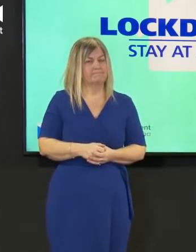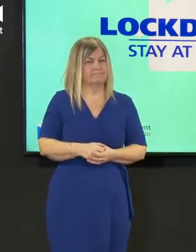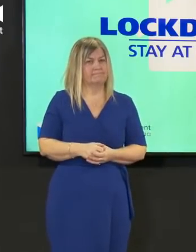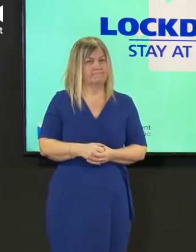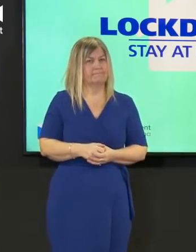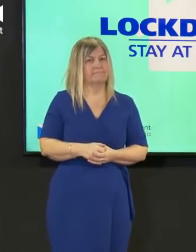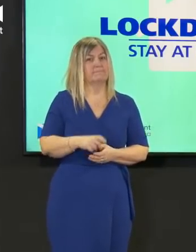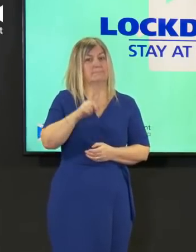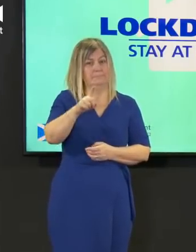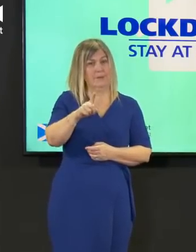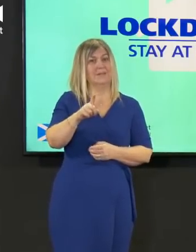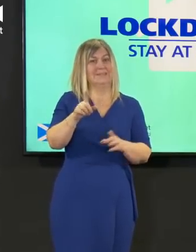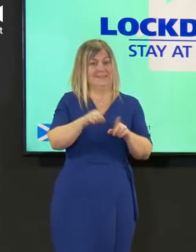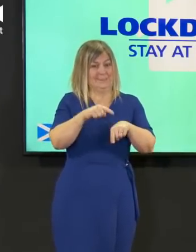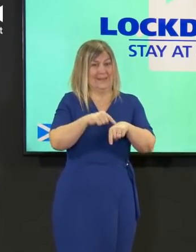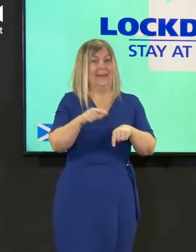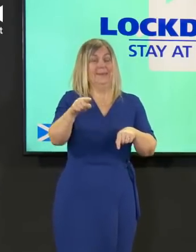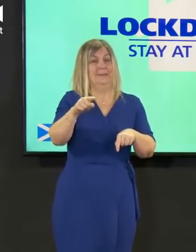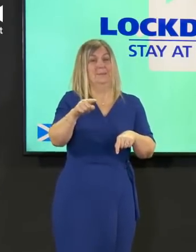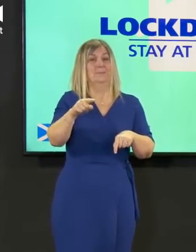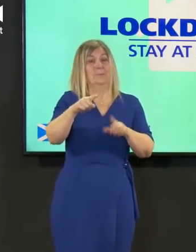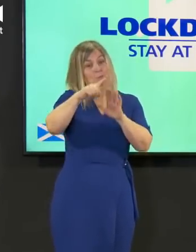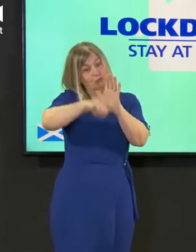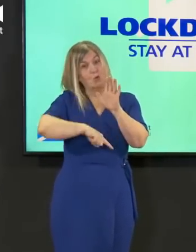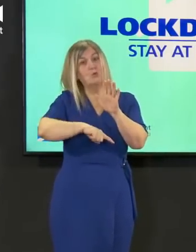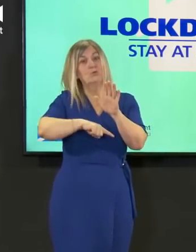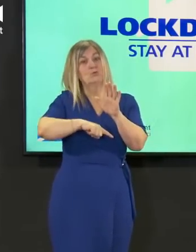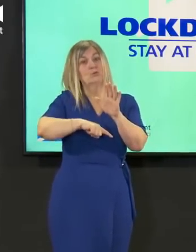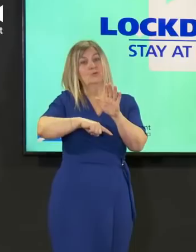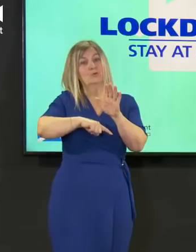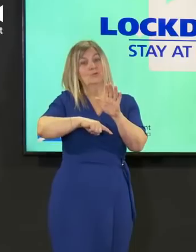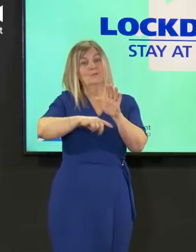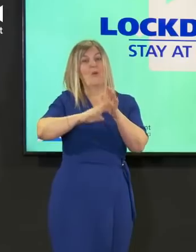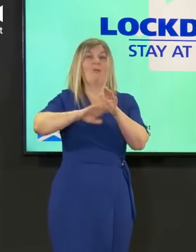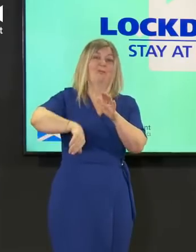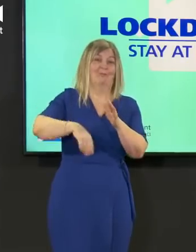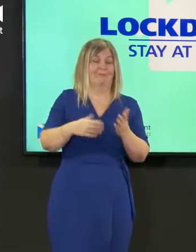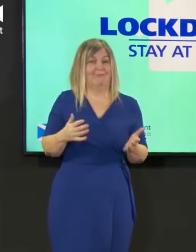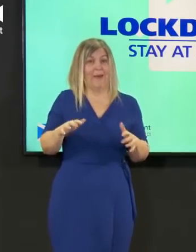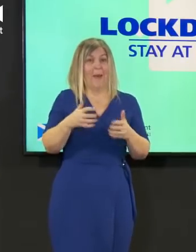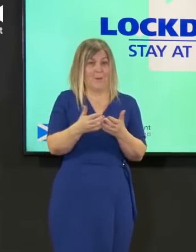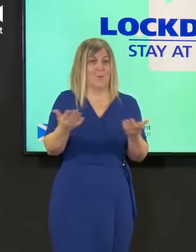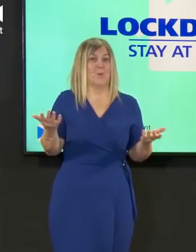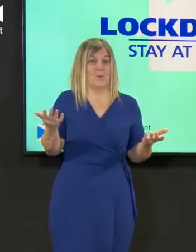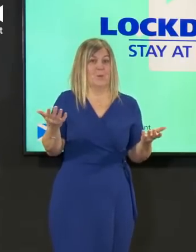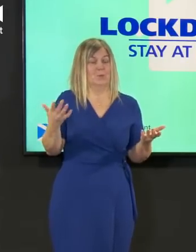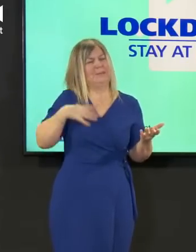ease the restrictions that we know are really hard for people to bear especially after 12 months